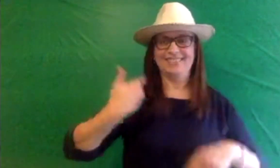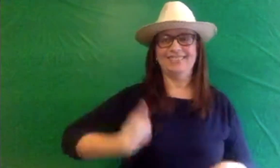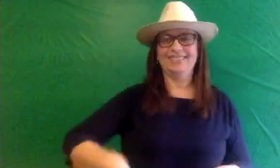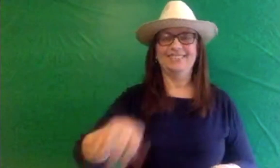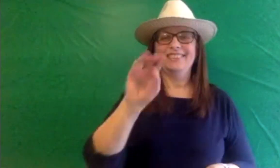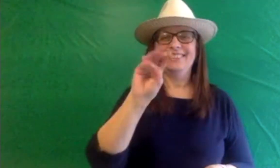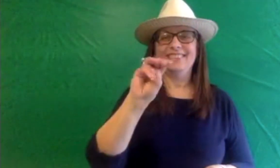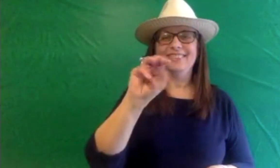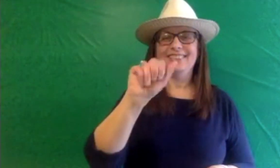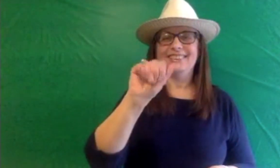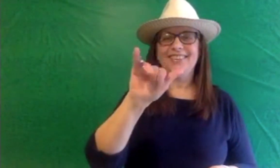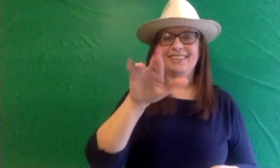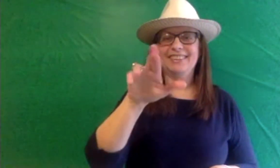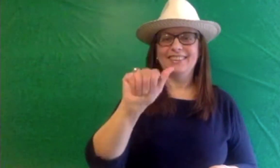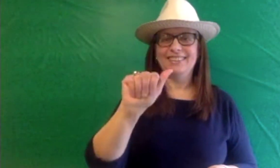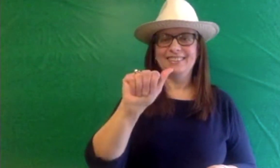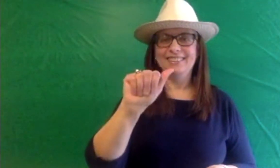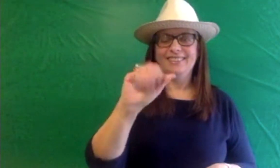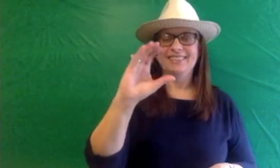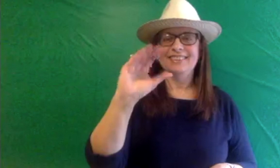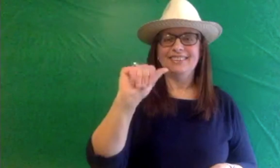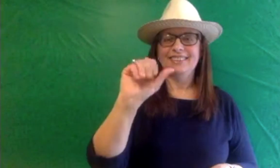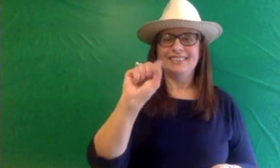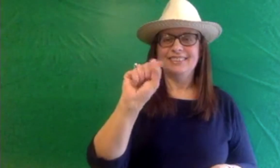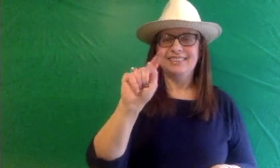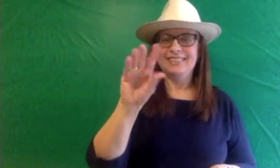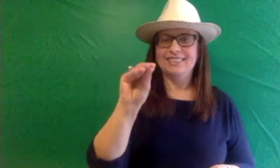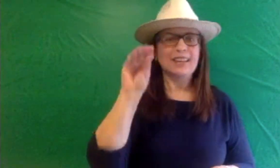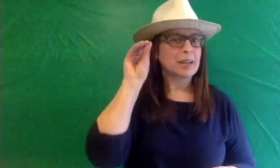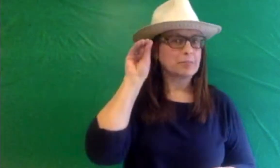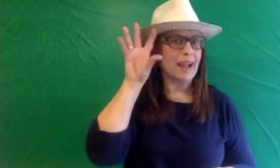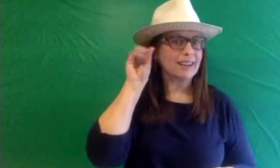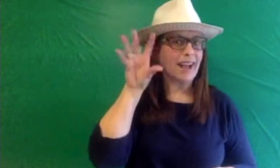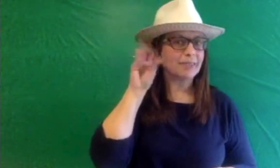This is Mayra Castro. This is my sign name.